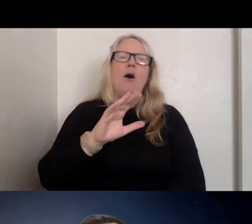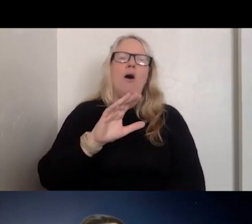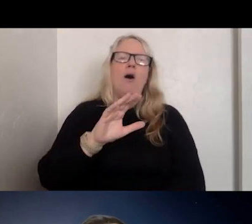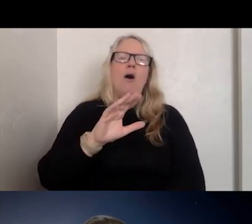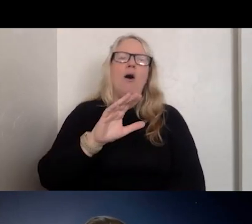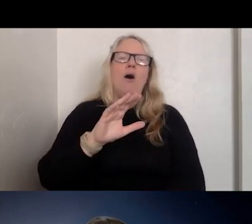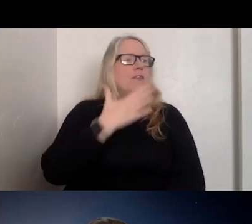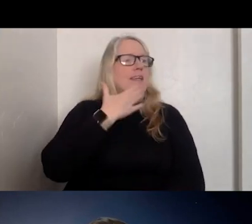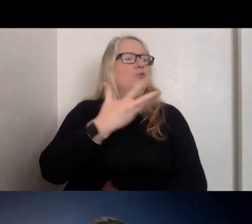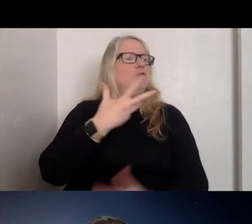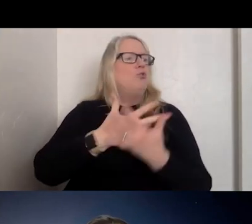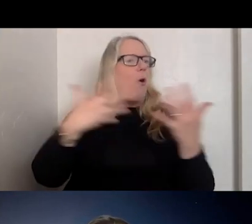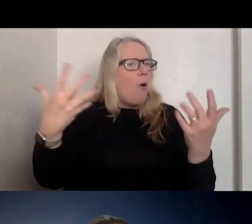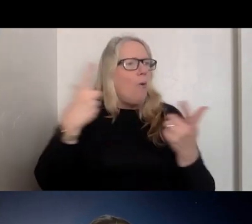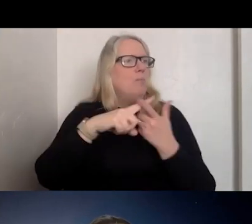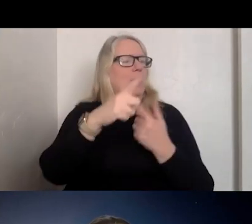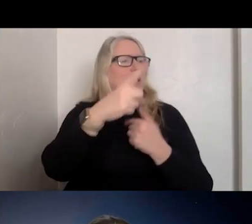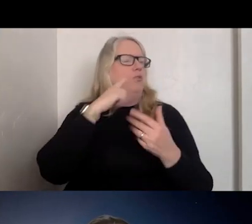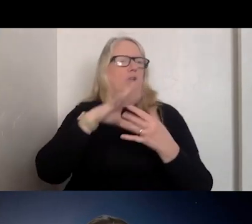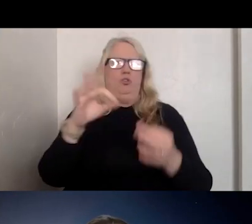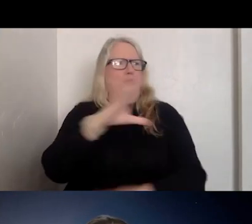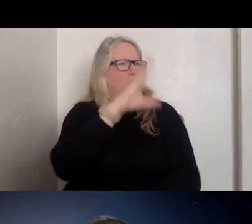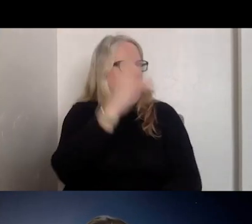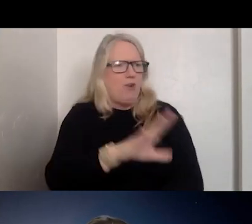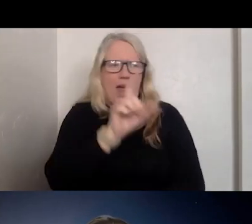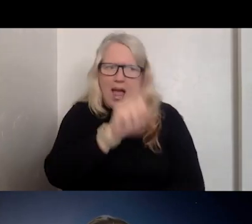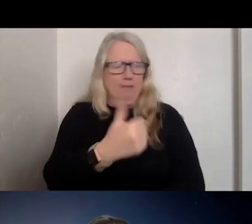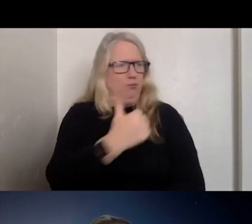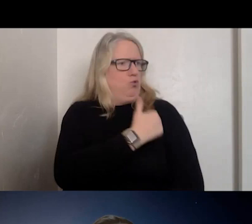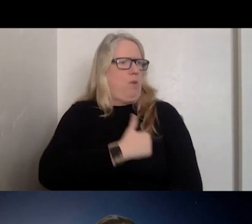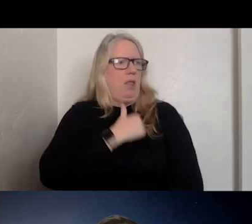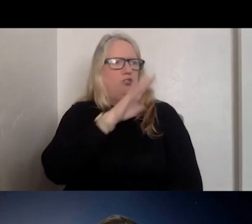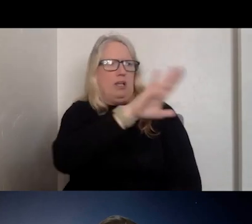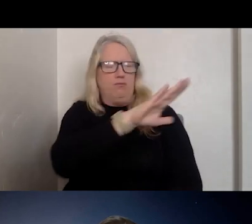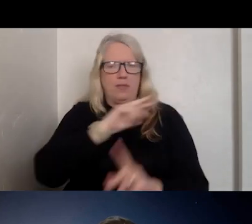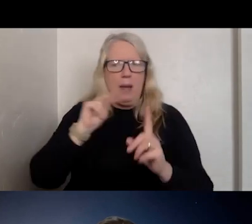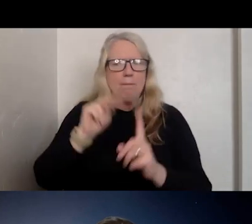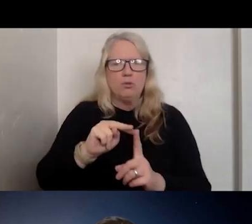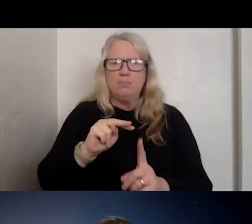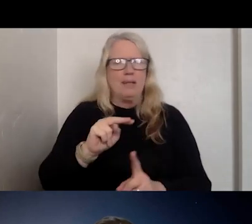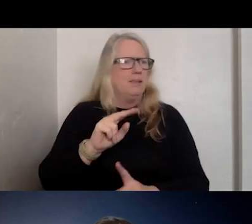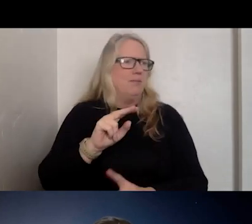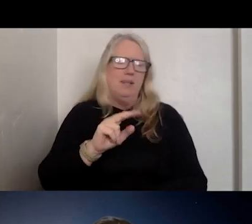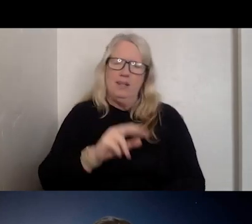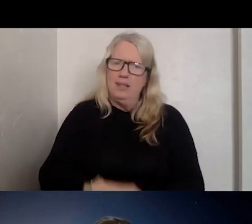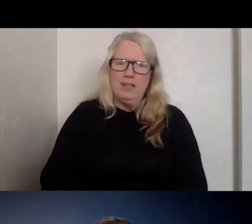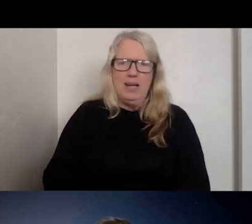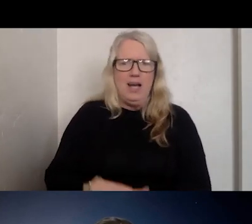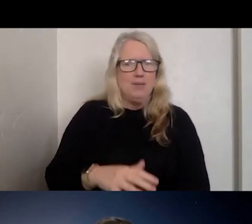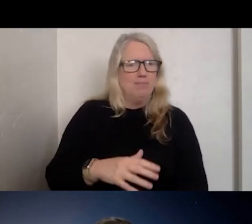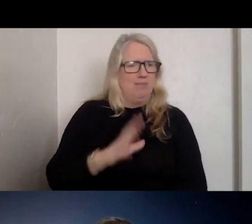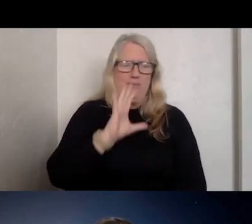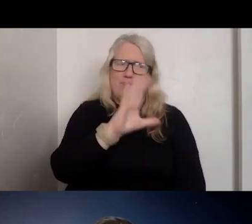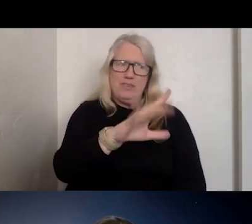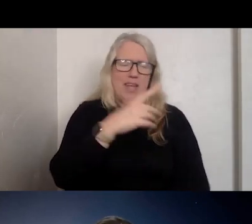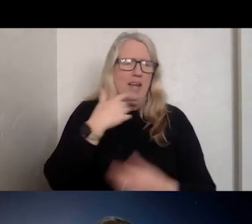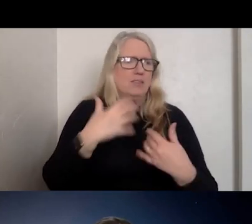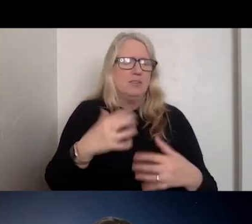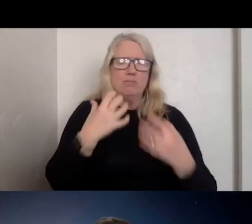PEOPLE ARE RESONATING WITH THAT. YOU DON'T HAVE TO APOLOGIZE FOR THAT PERSPECTIVE. THAT IS DEEPLY HELD AND